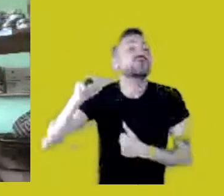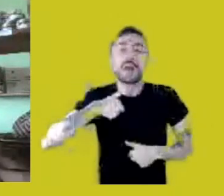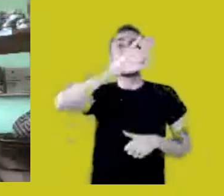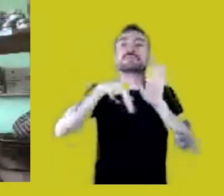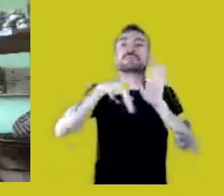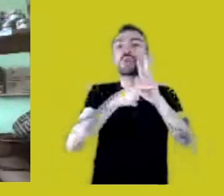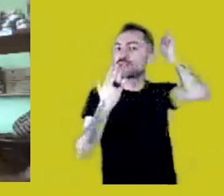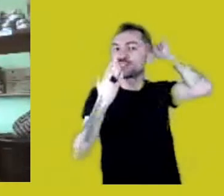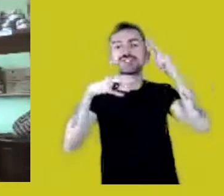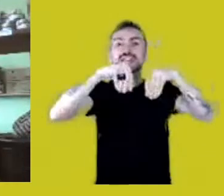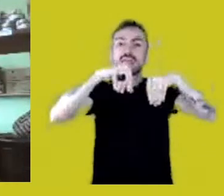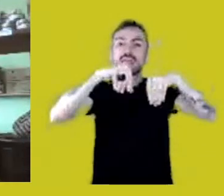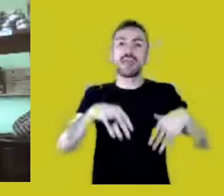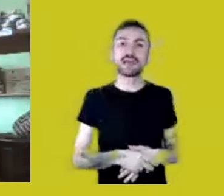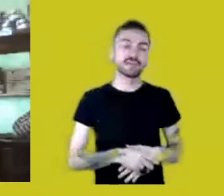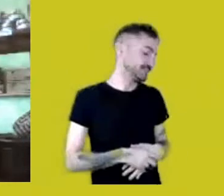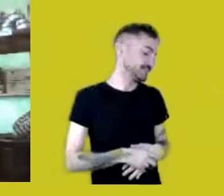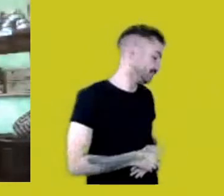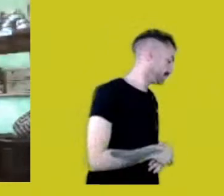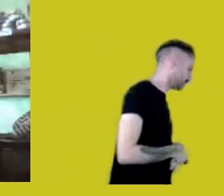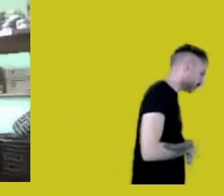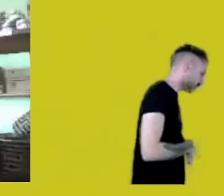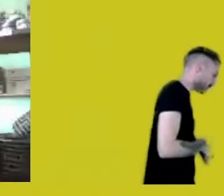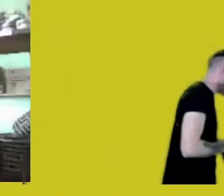Our ways of life are threatened.